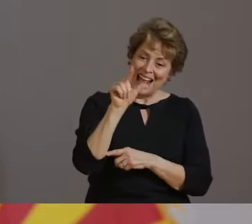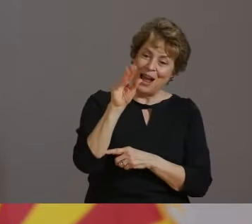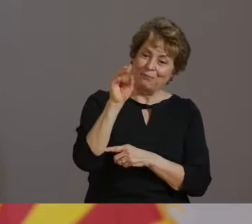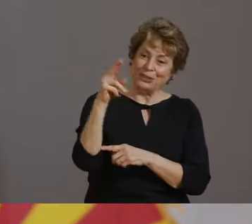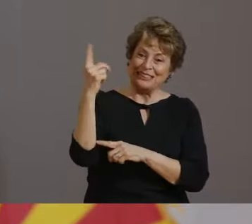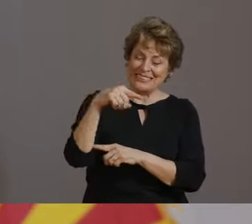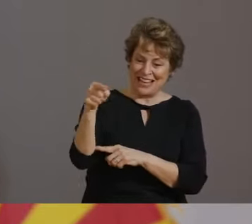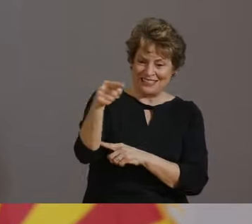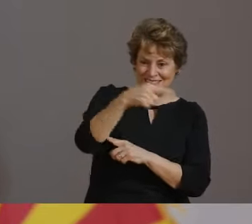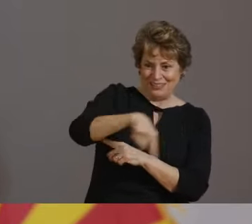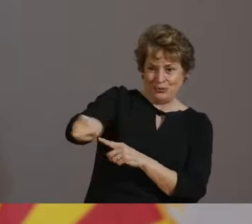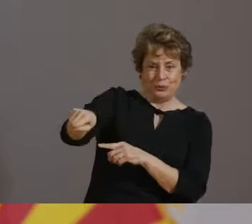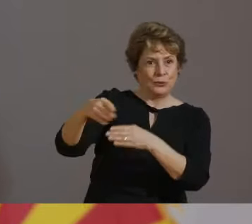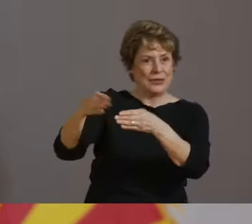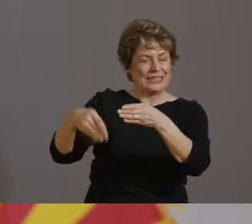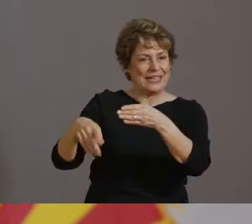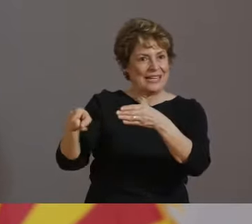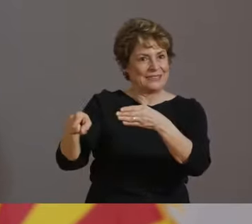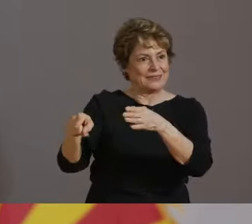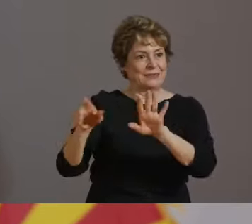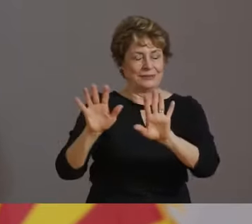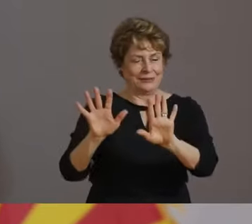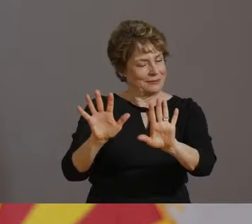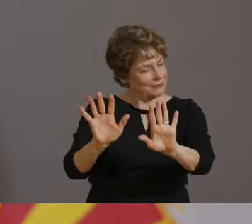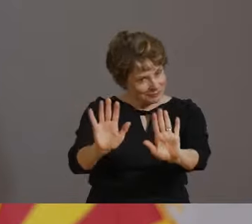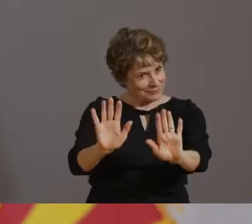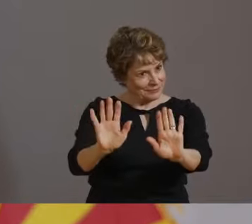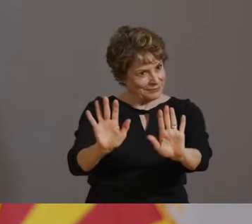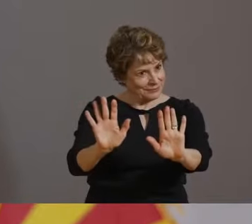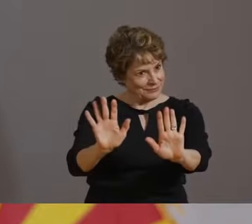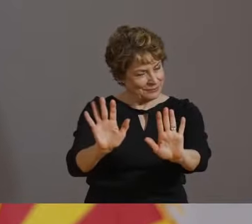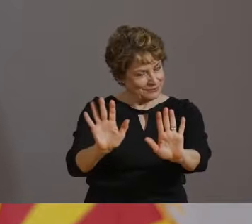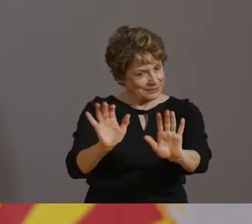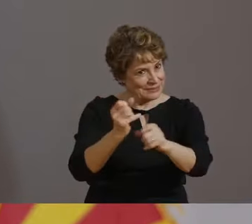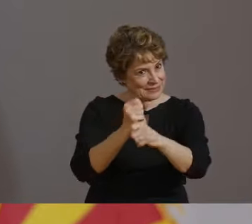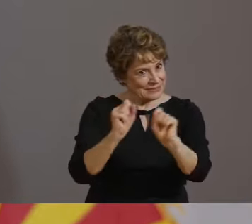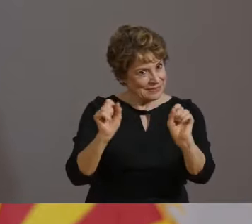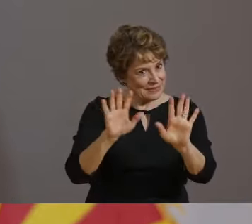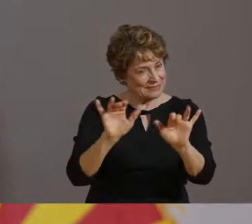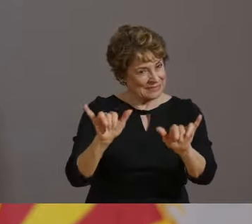IF YOU GET TOGETHER WITH OTHERS OUTSIDE YOUR HOUSEHOLD, PLEASE KEEP GATHERINGS SMALL, WEAR